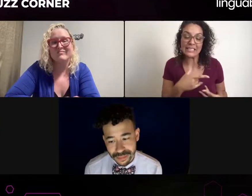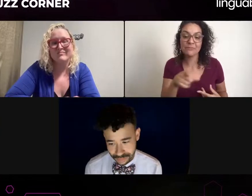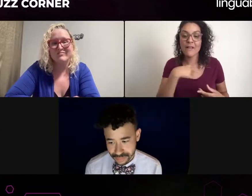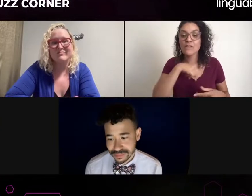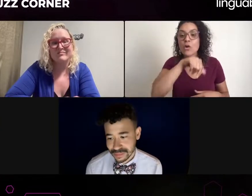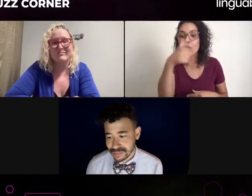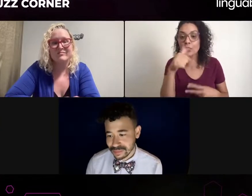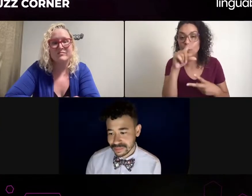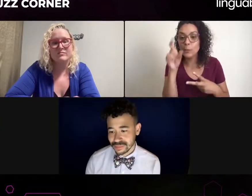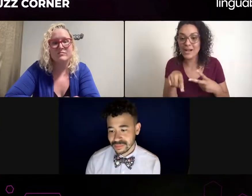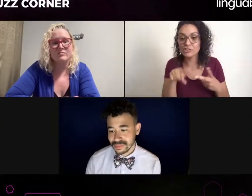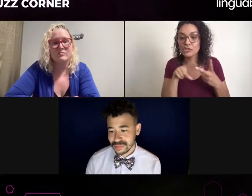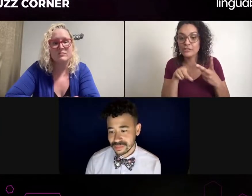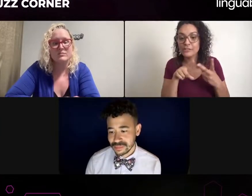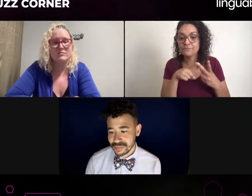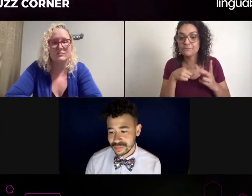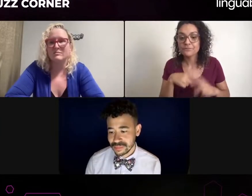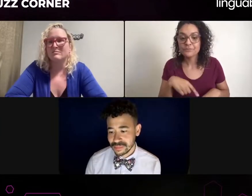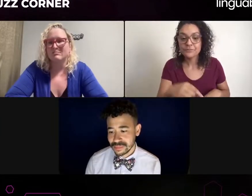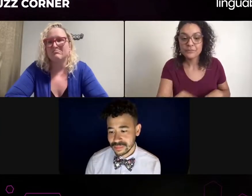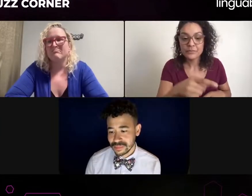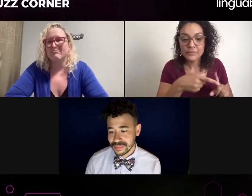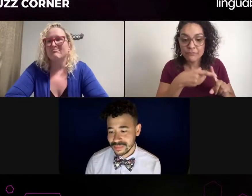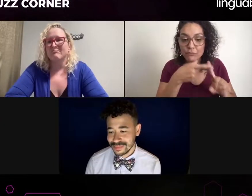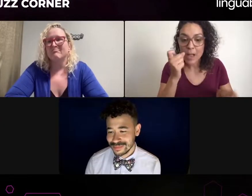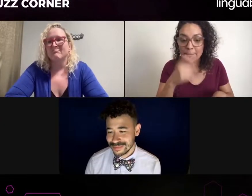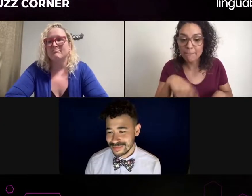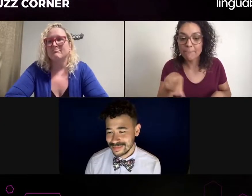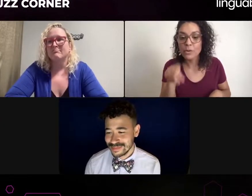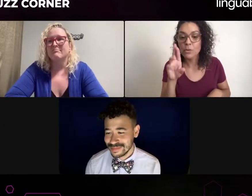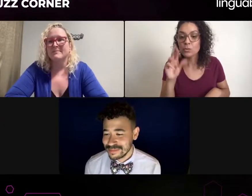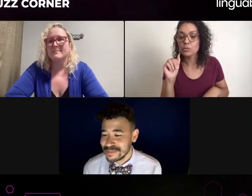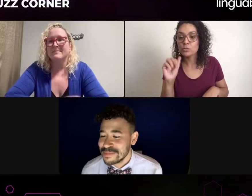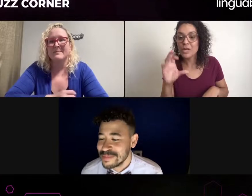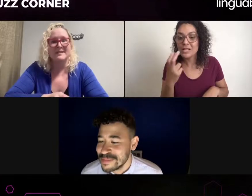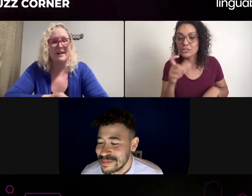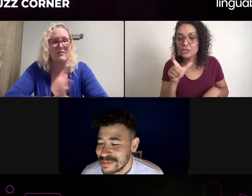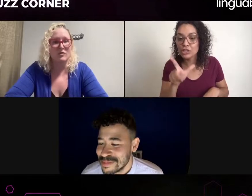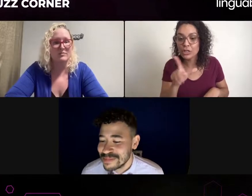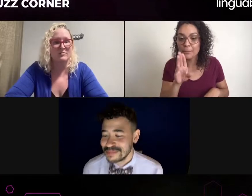you know, you can as interpreter, you can self-advocate. And I understand it's not necessarily easy,